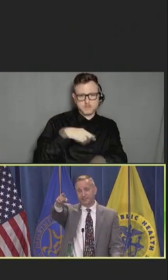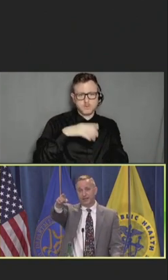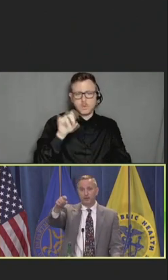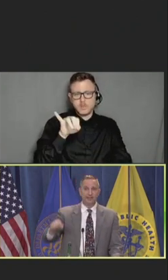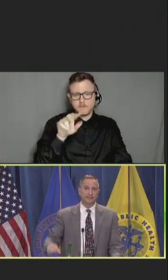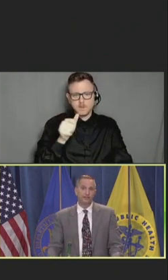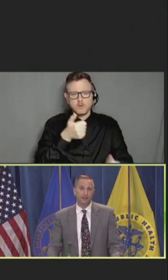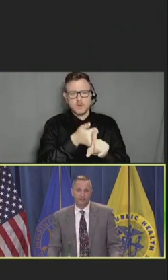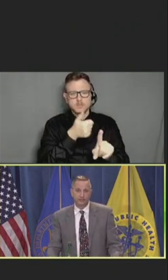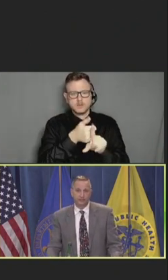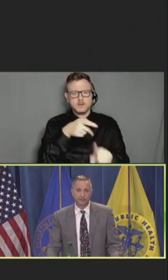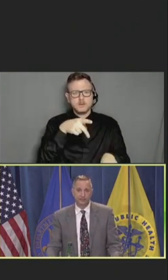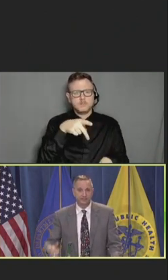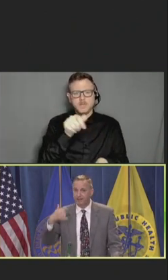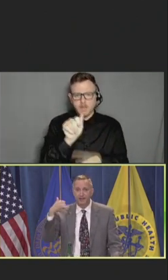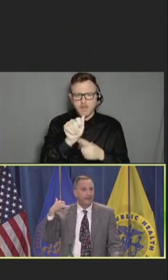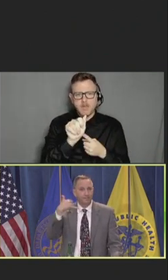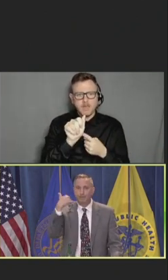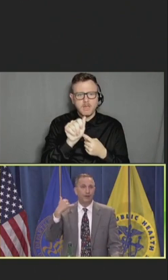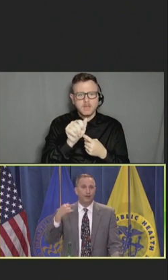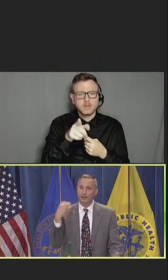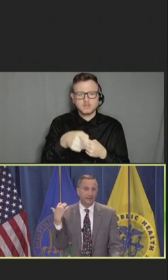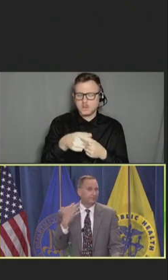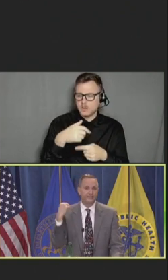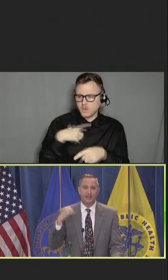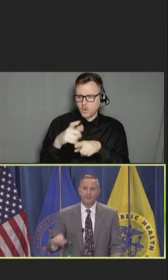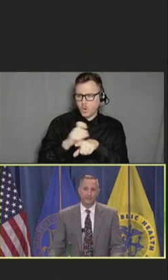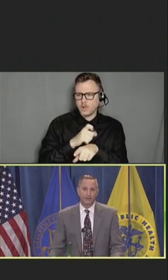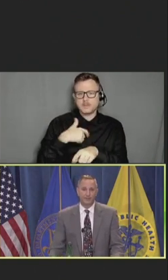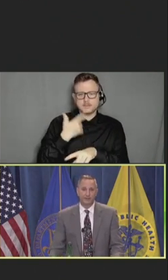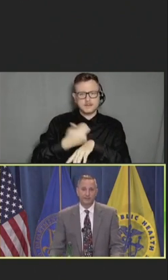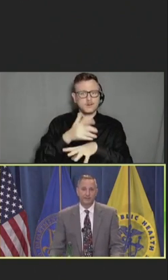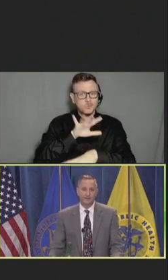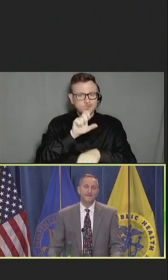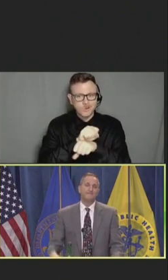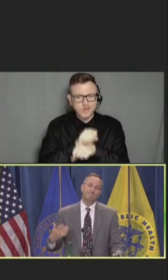saying, "Oh, that's Olivia, my physician assistant," people calling us up, setting up their appointments.